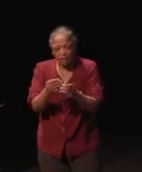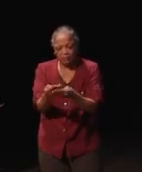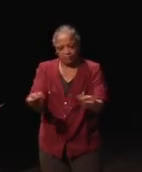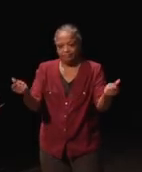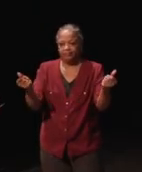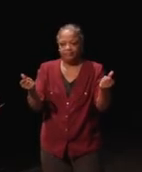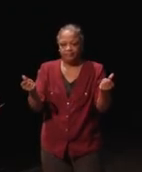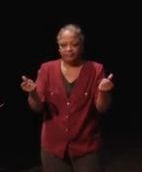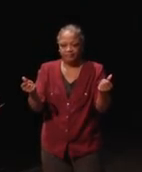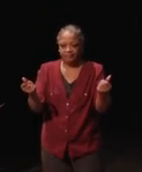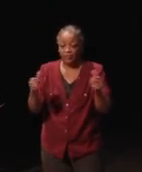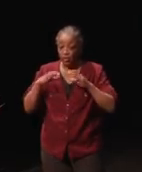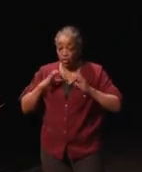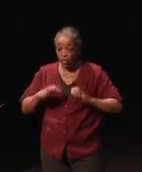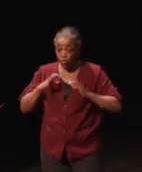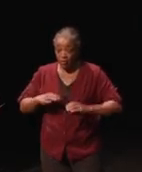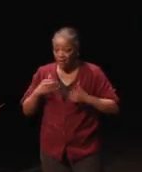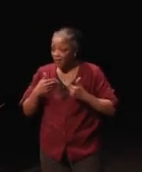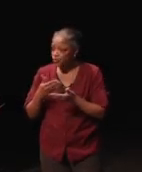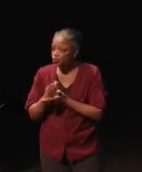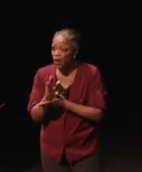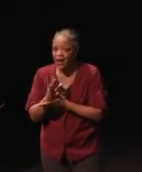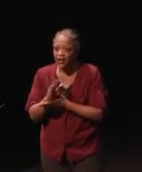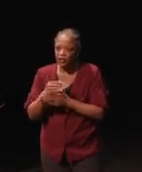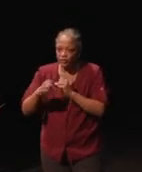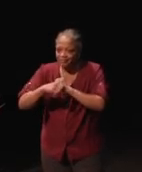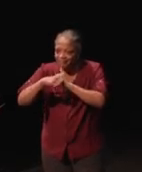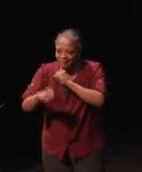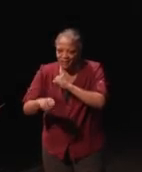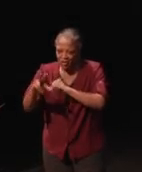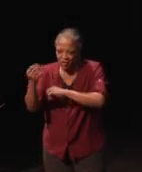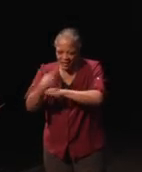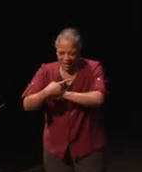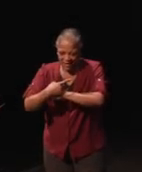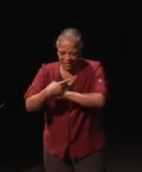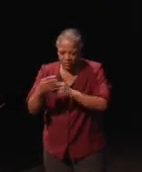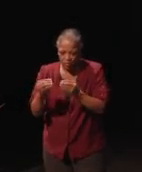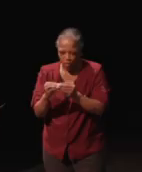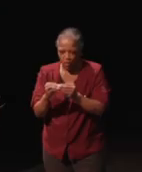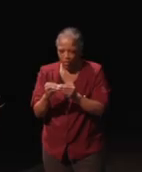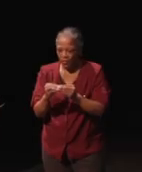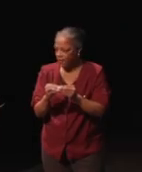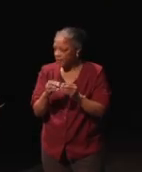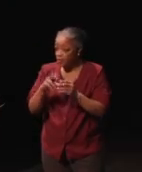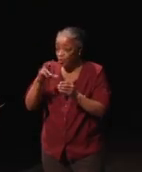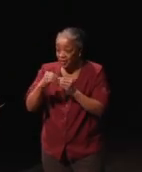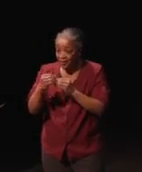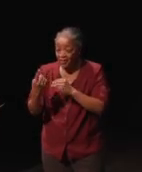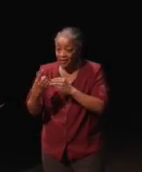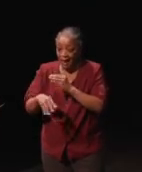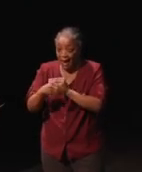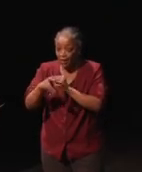The consumer has the right to extend that 30 day period in 30 day increments, the companies do not.